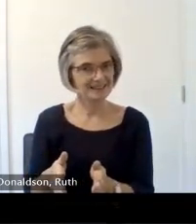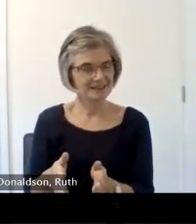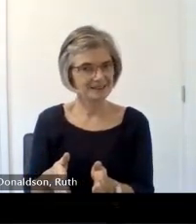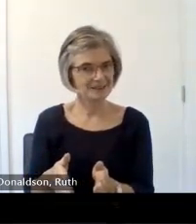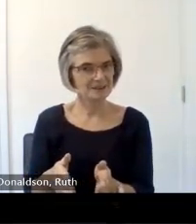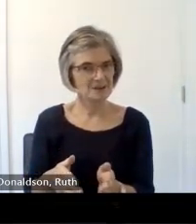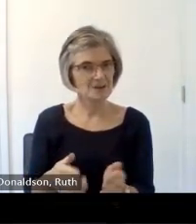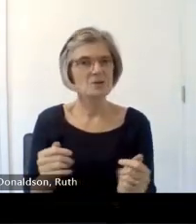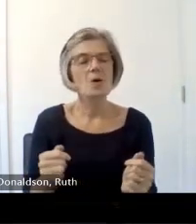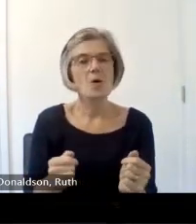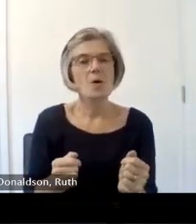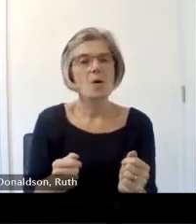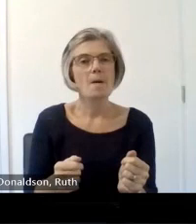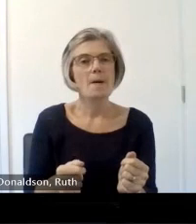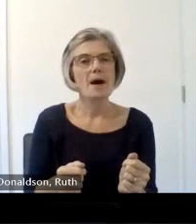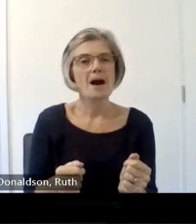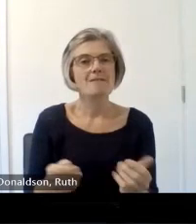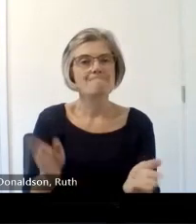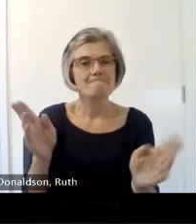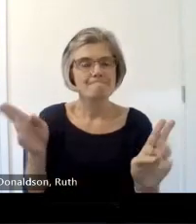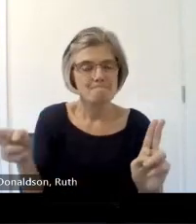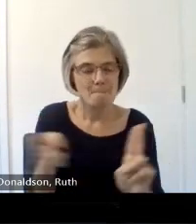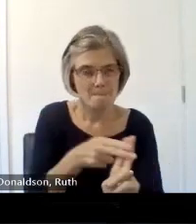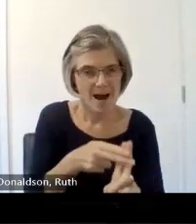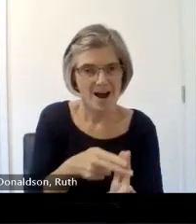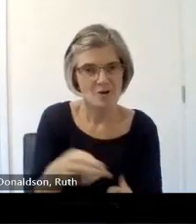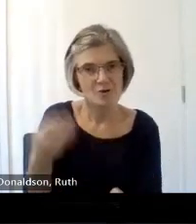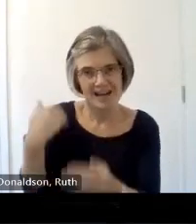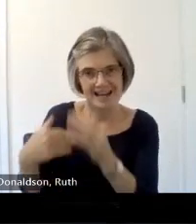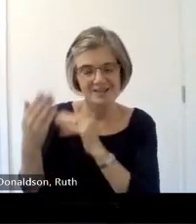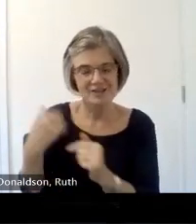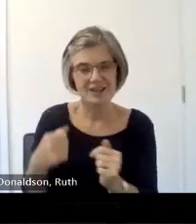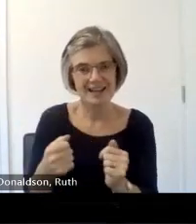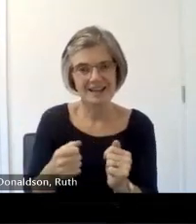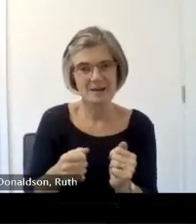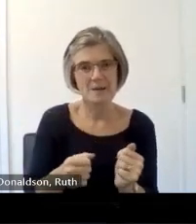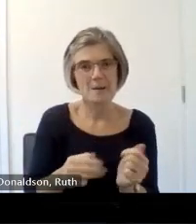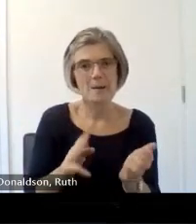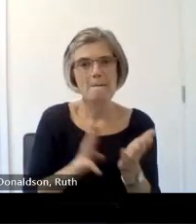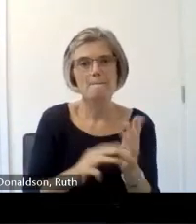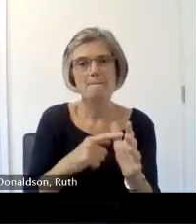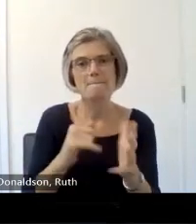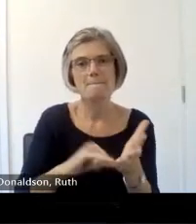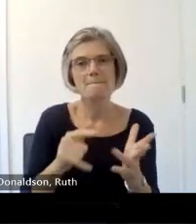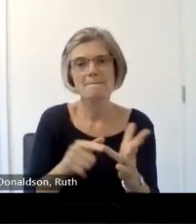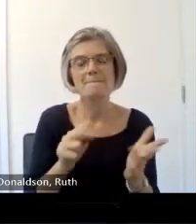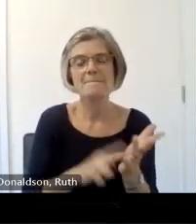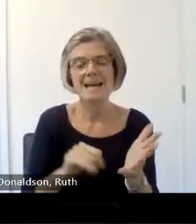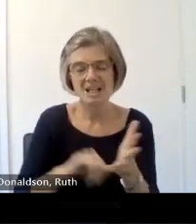going to welcome up Ian Ross Wallace and now Ian classes himself is a late Comer to disc stud of